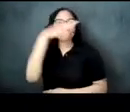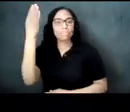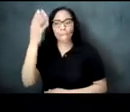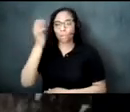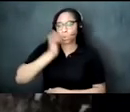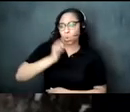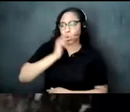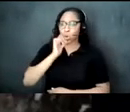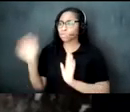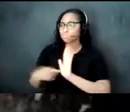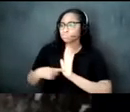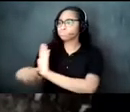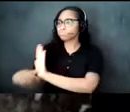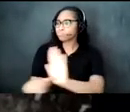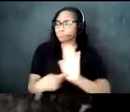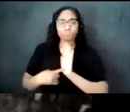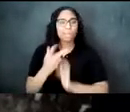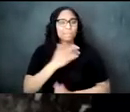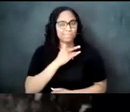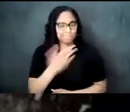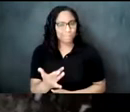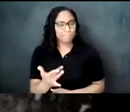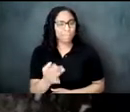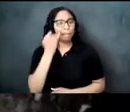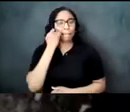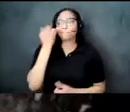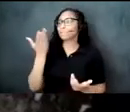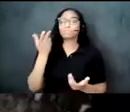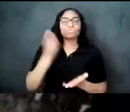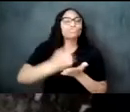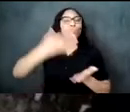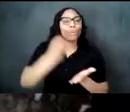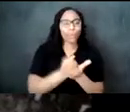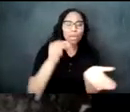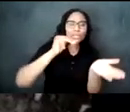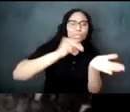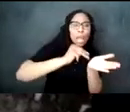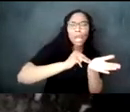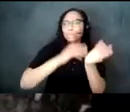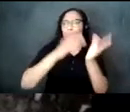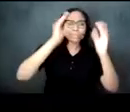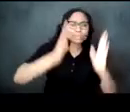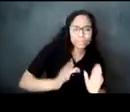and were generally the daughters of affluent doctors lawyers and teachers martha mitchell